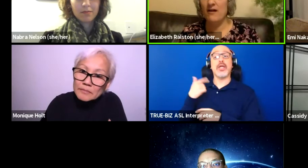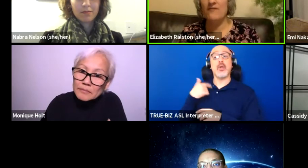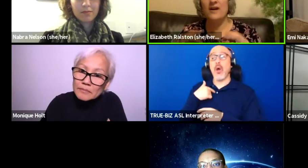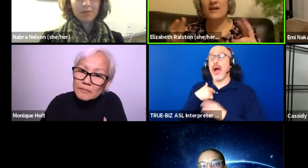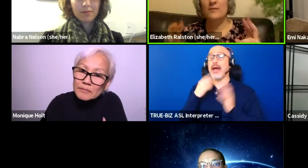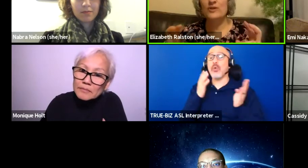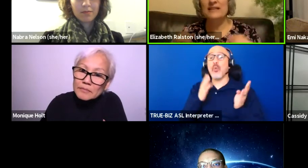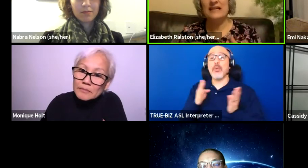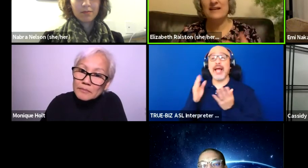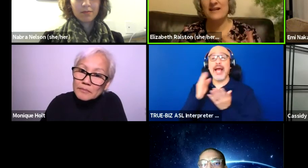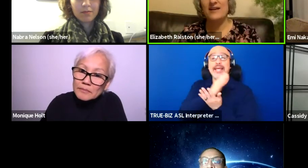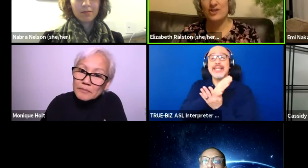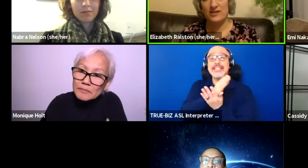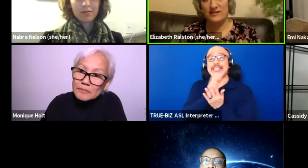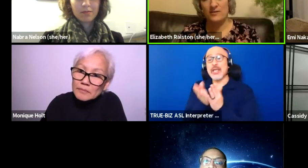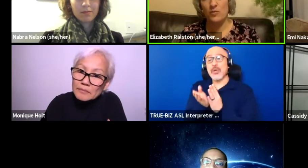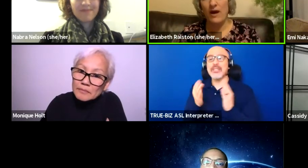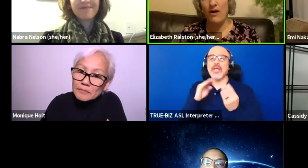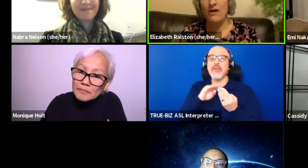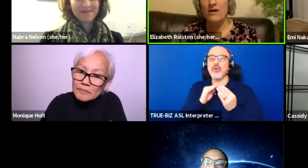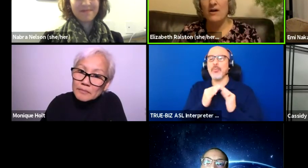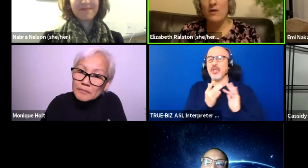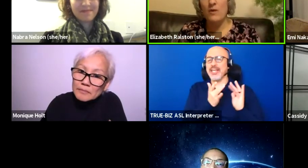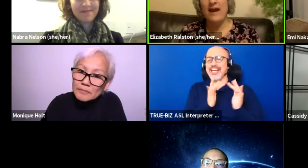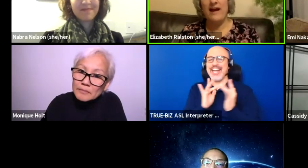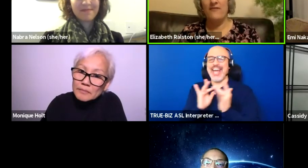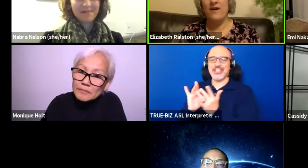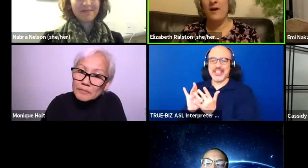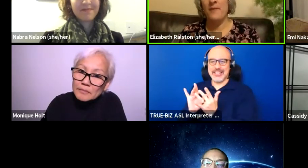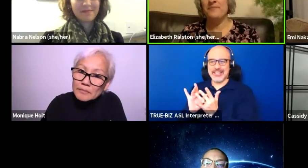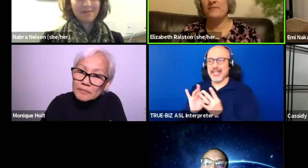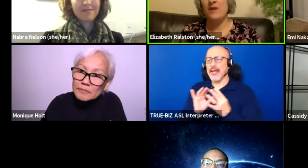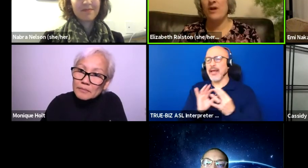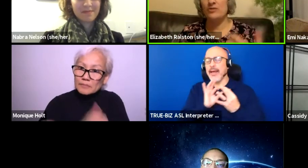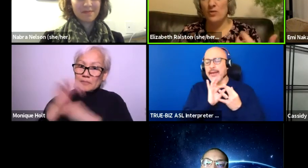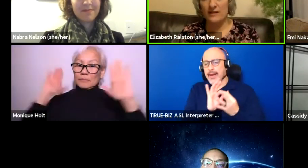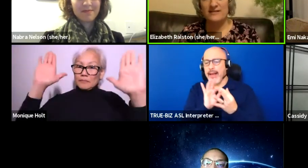of community connections where we have arts organizations,